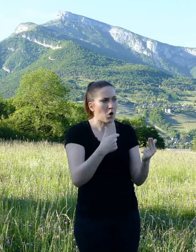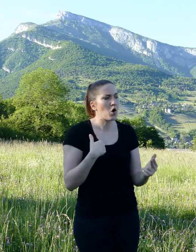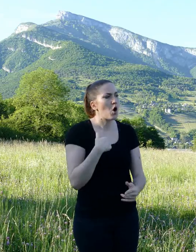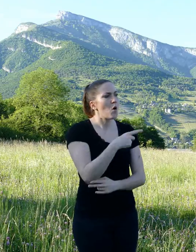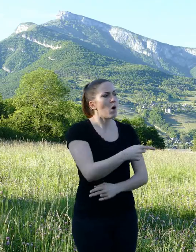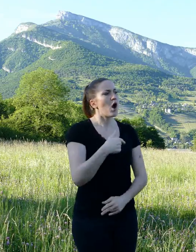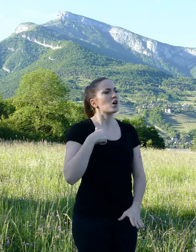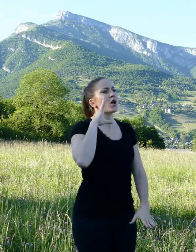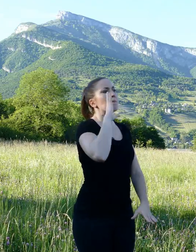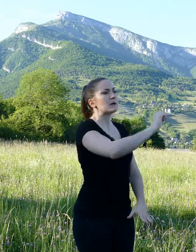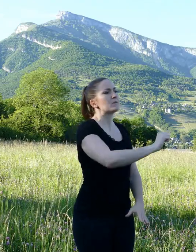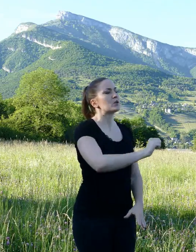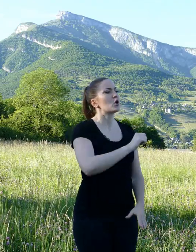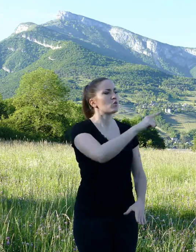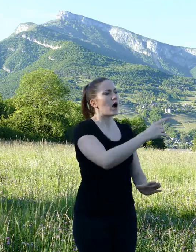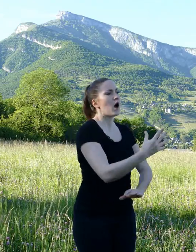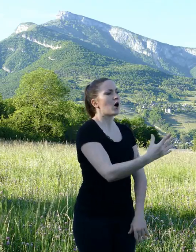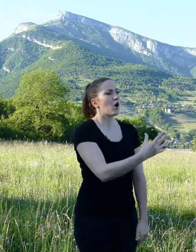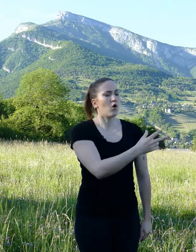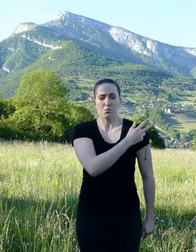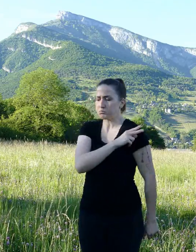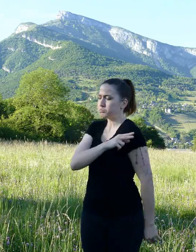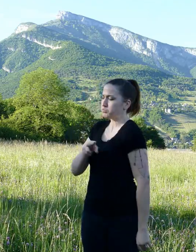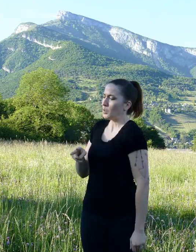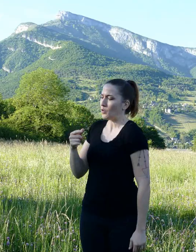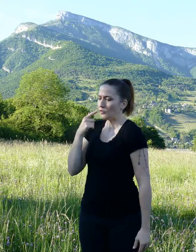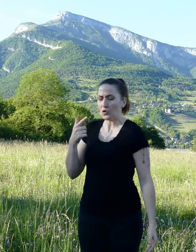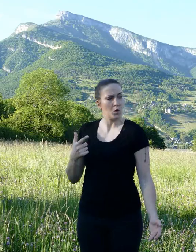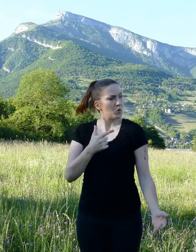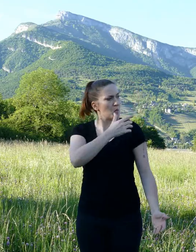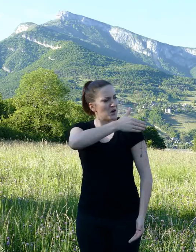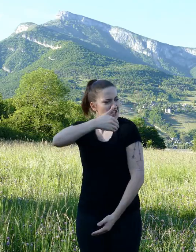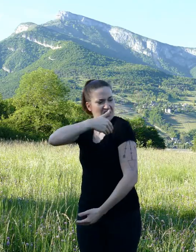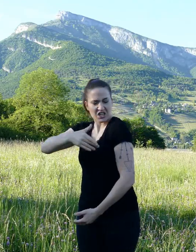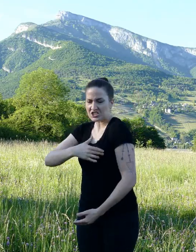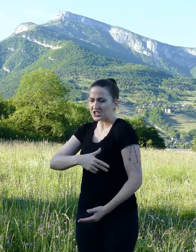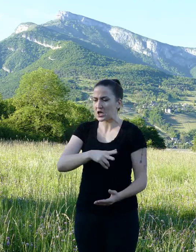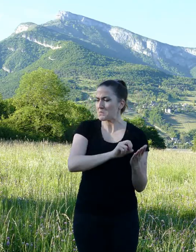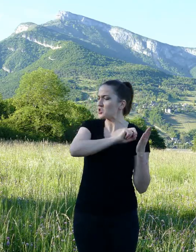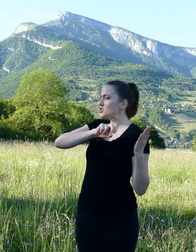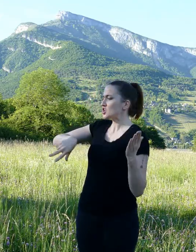and that I couldn't pick up nuts here. You chased me away and threw acorn at my muzzle ".